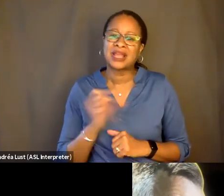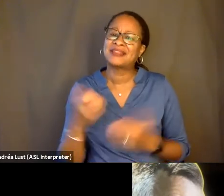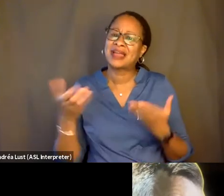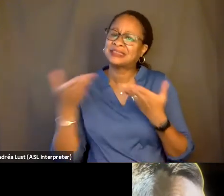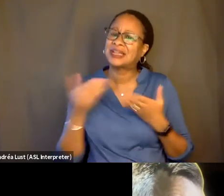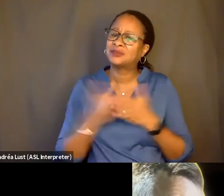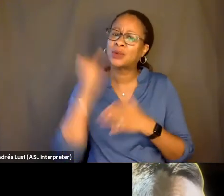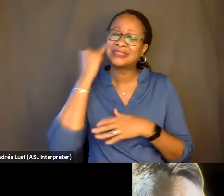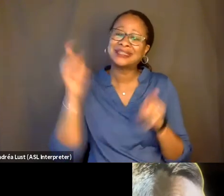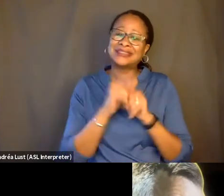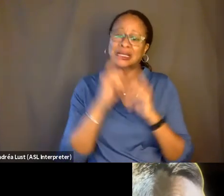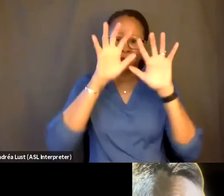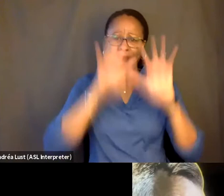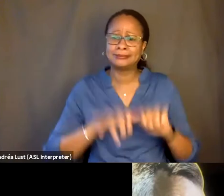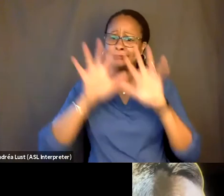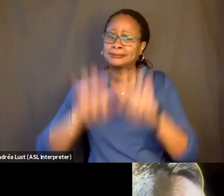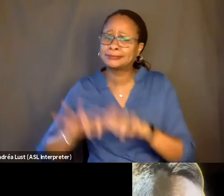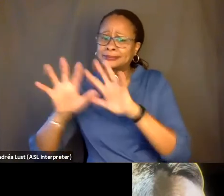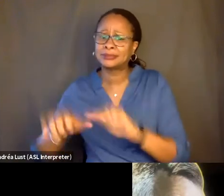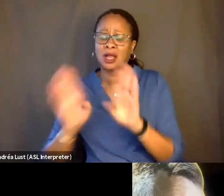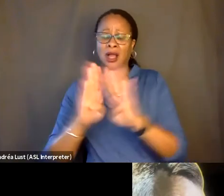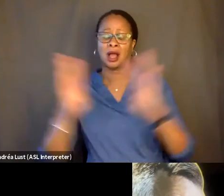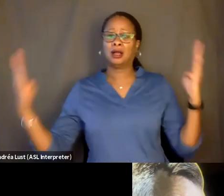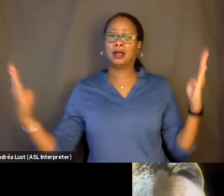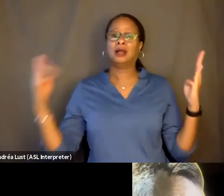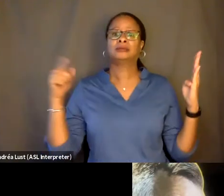As we stripped these things back, it was like, reveal more, reveal more.